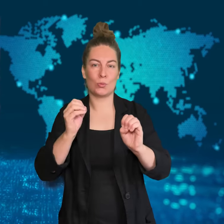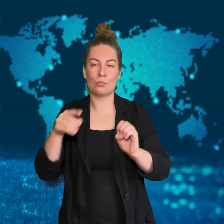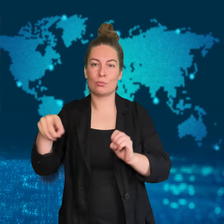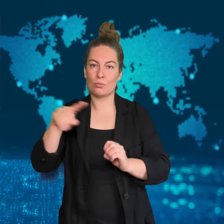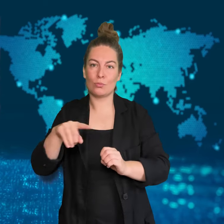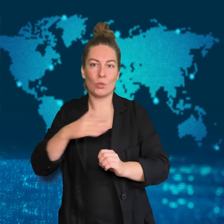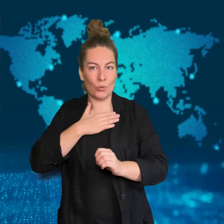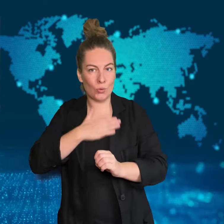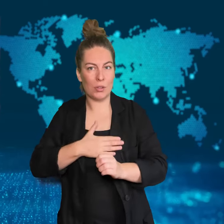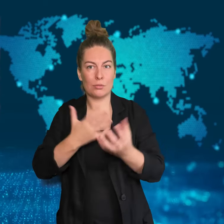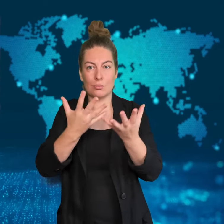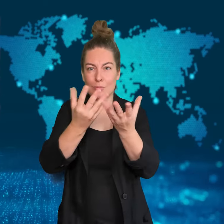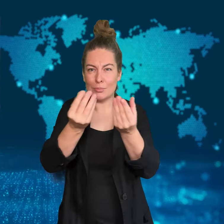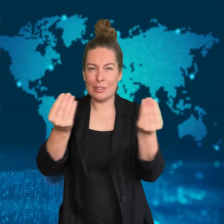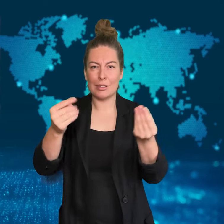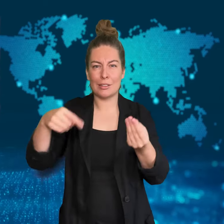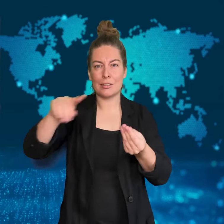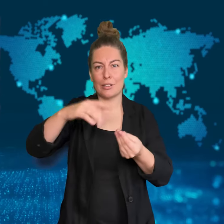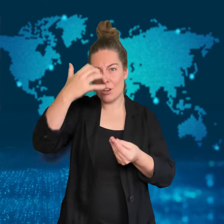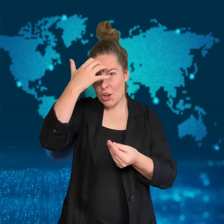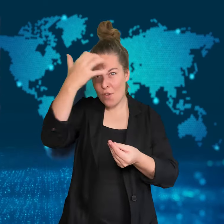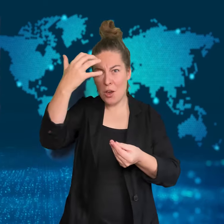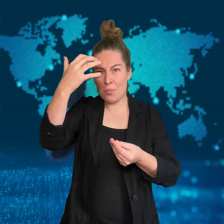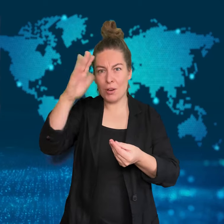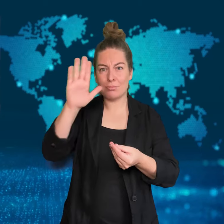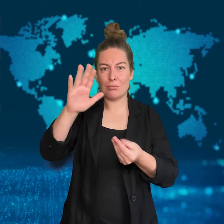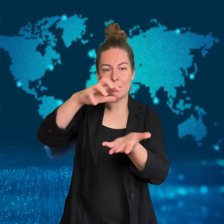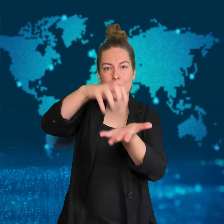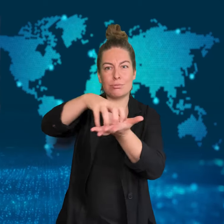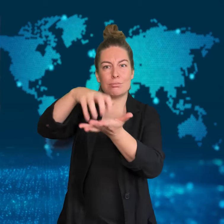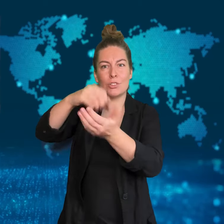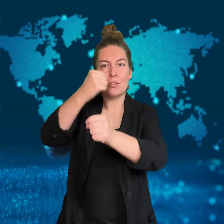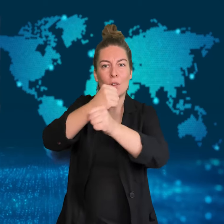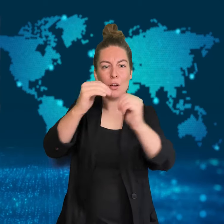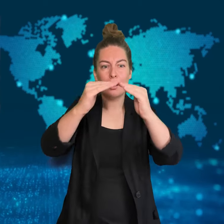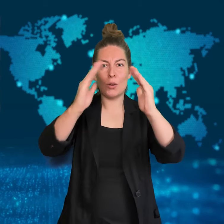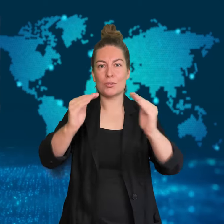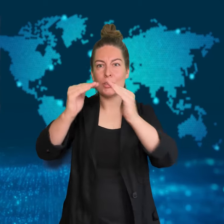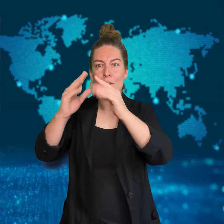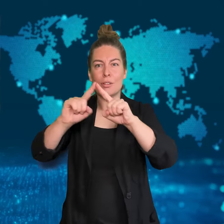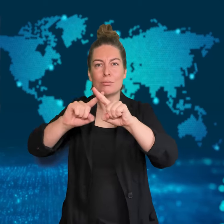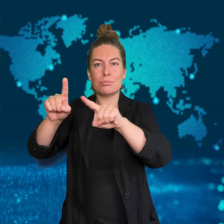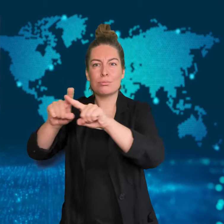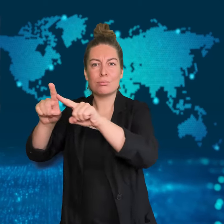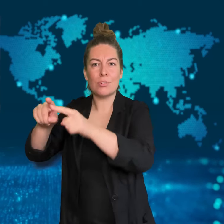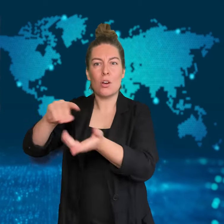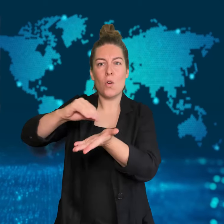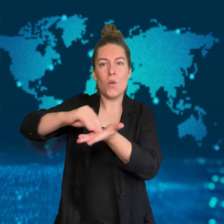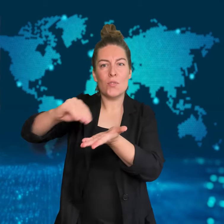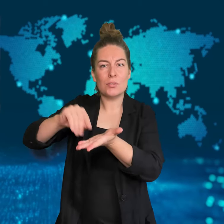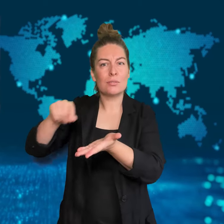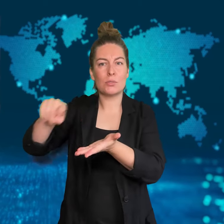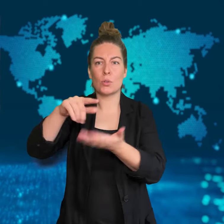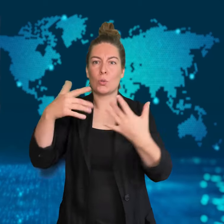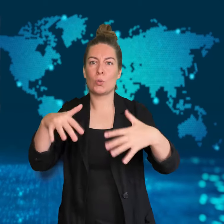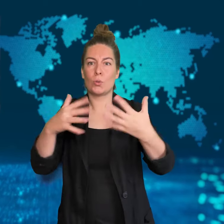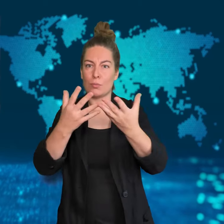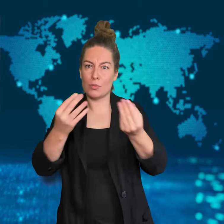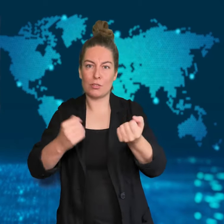Two-thirds of her office staff - women - did not go to